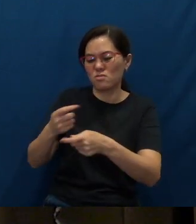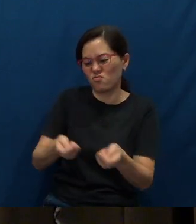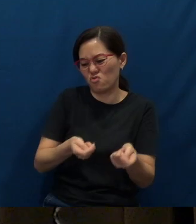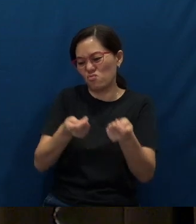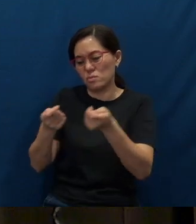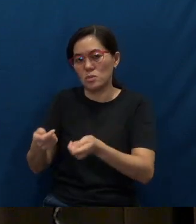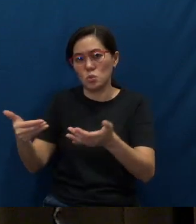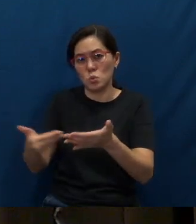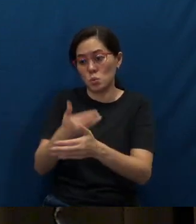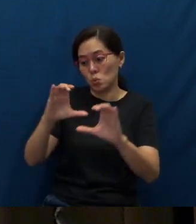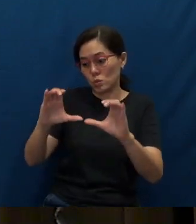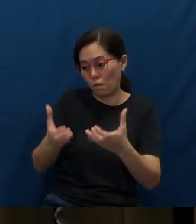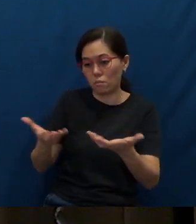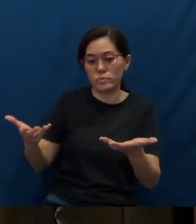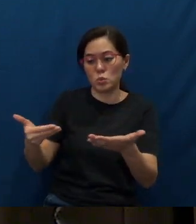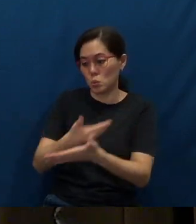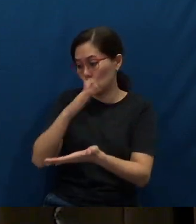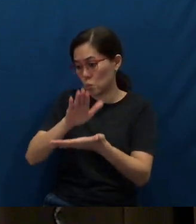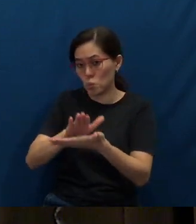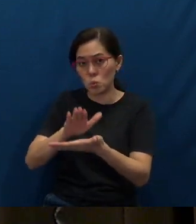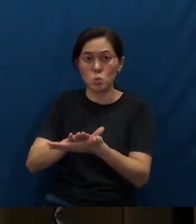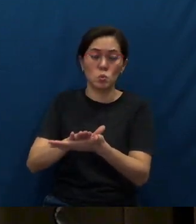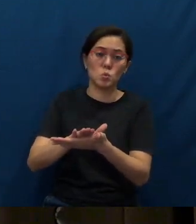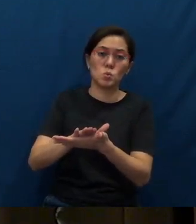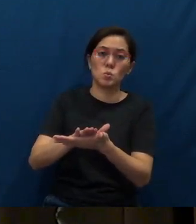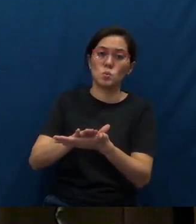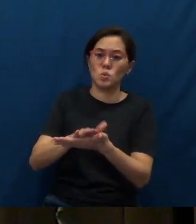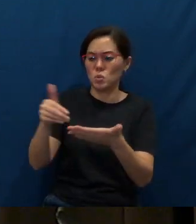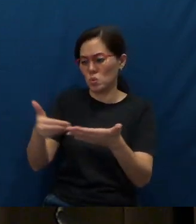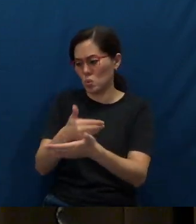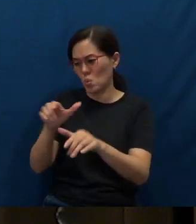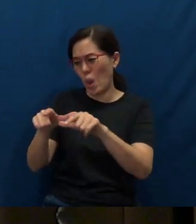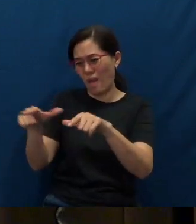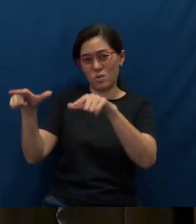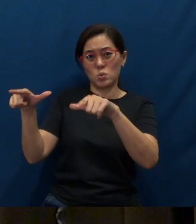into a new class, a new school, a new level.